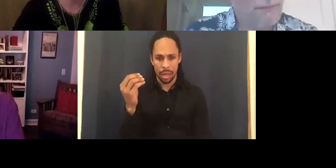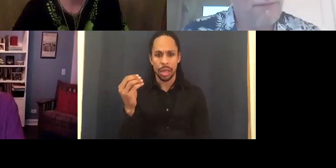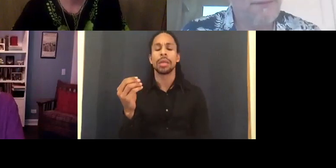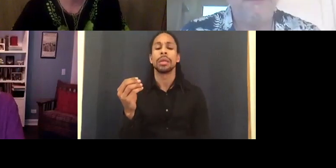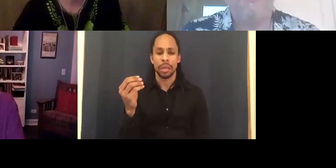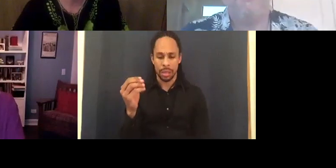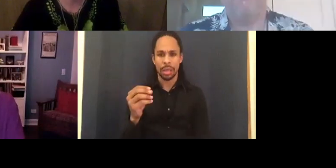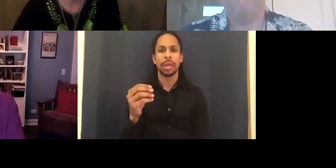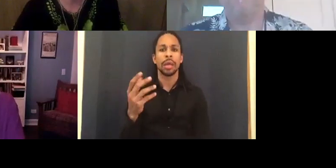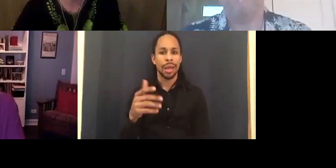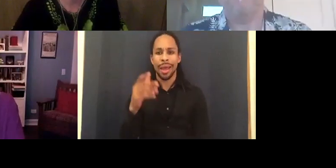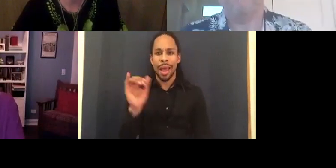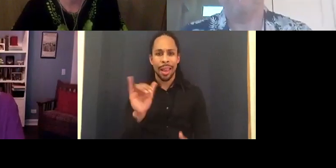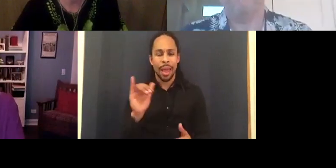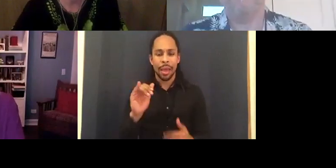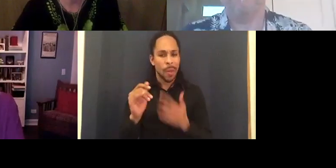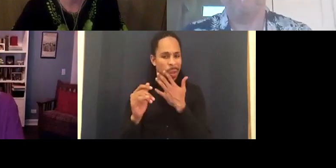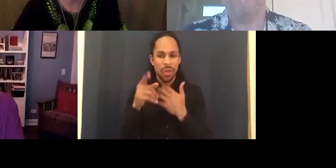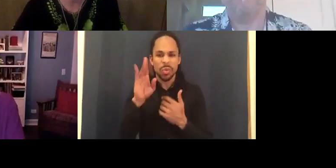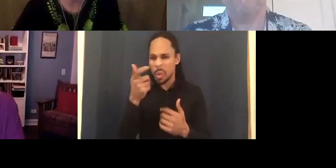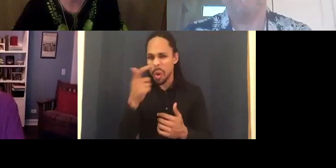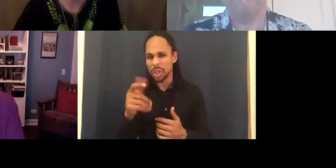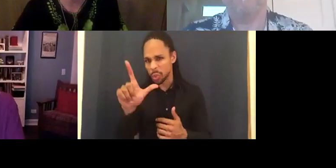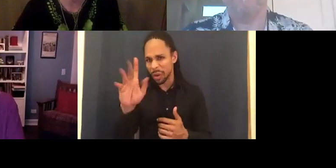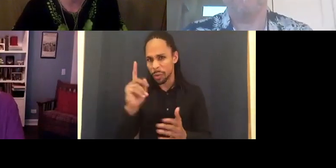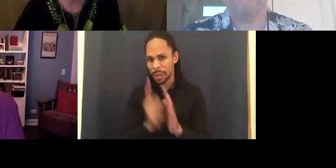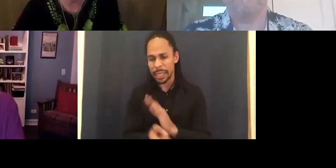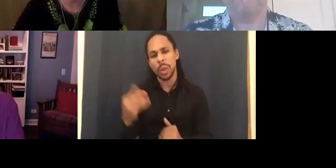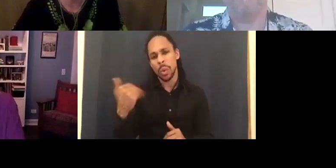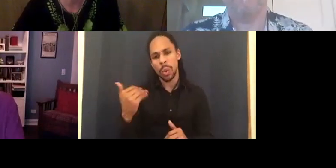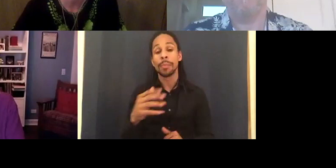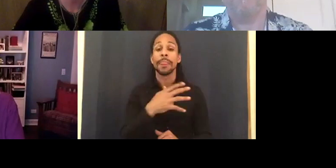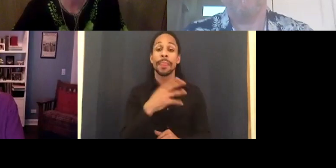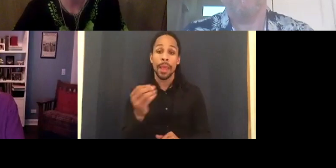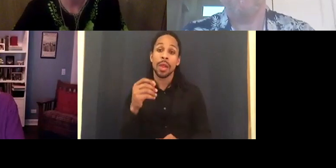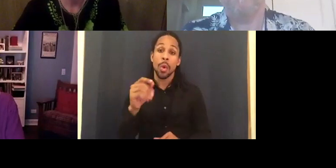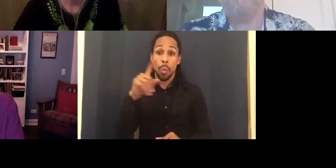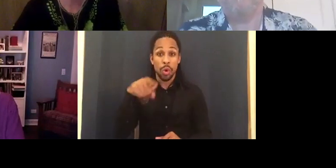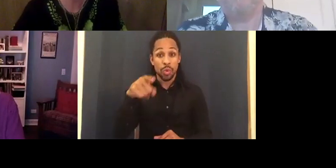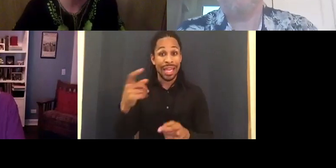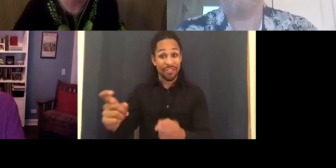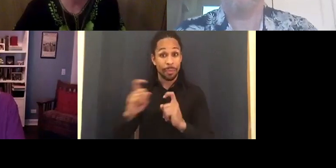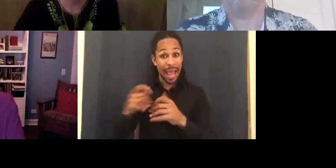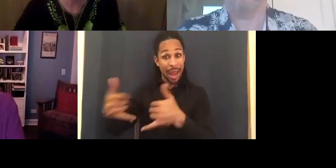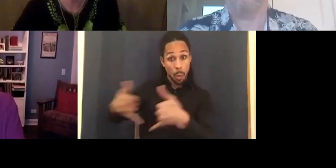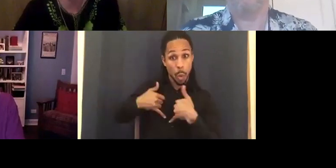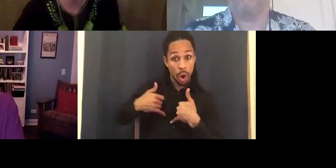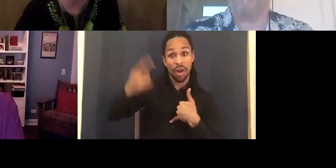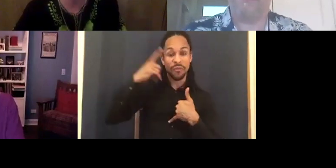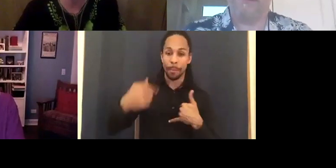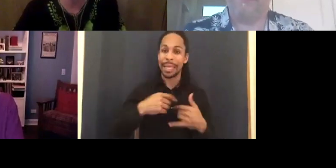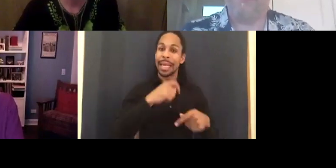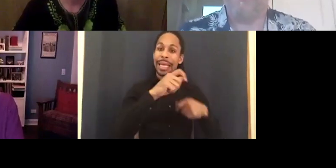Because when you look at my little arms, you think he can't do anything.